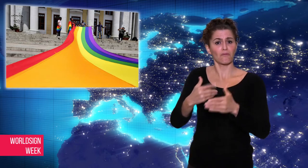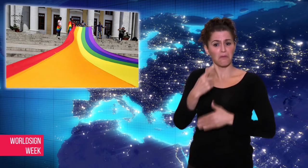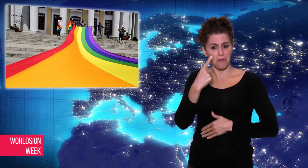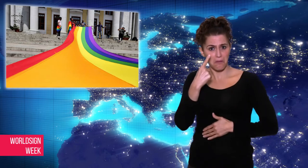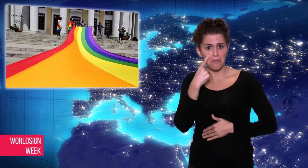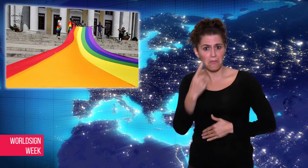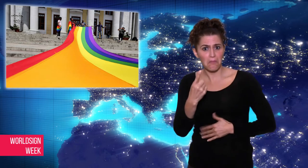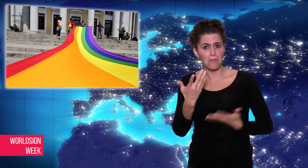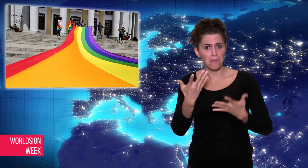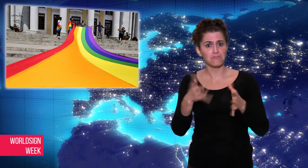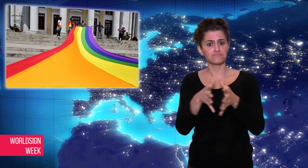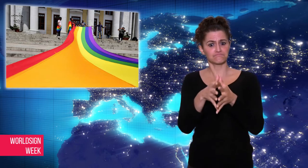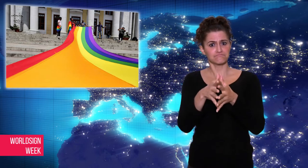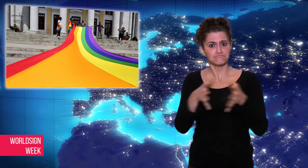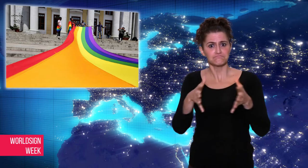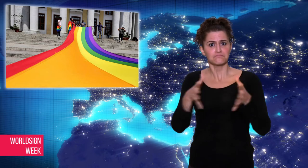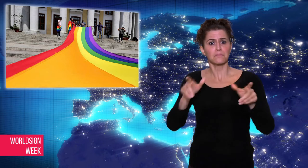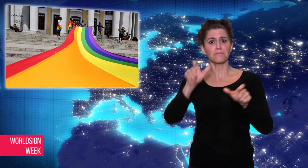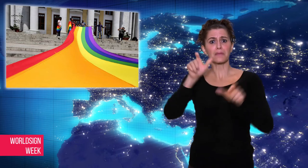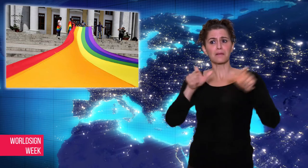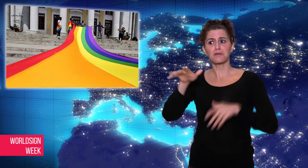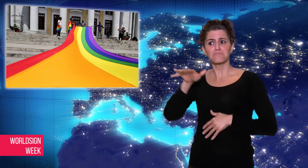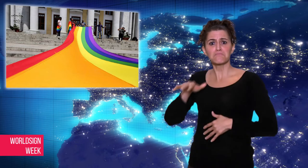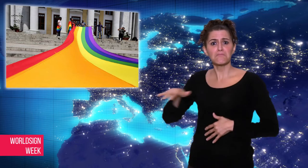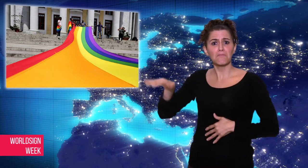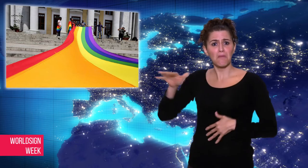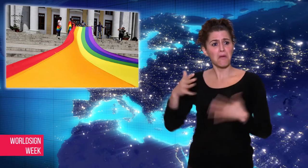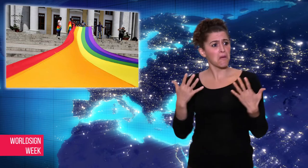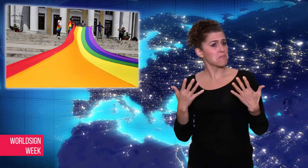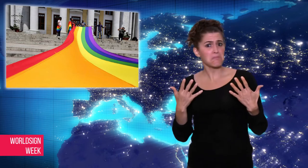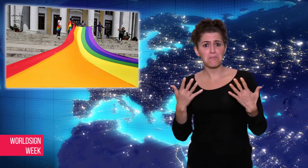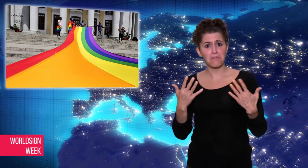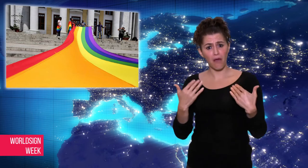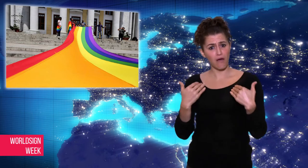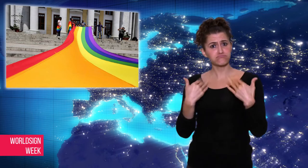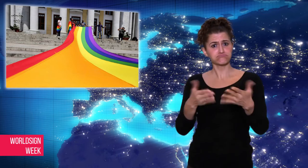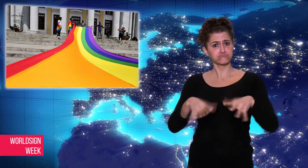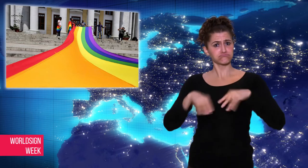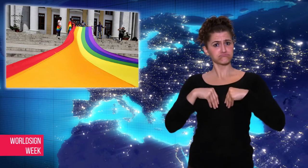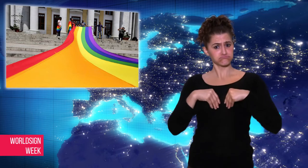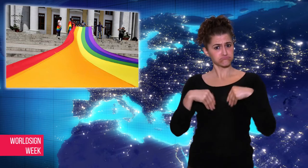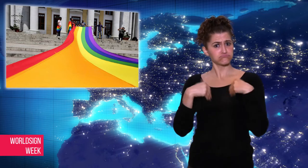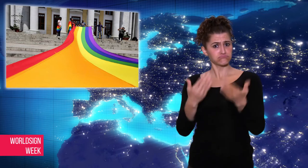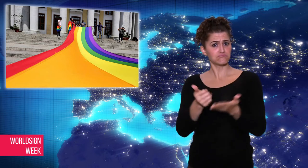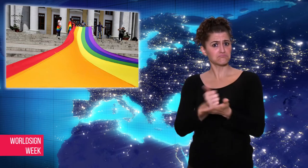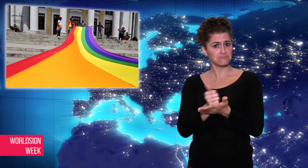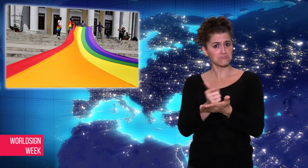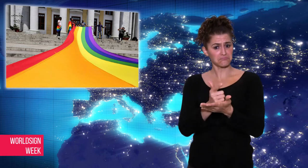decade, particularly with the